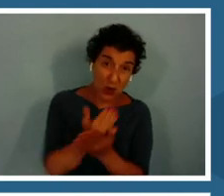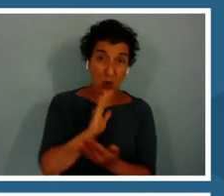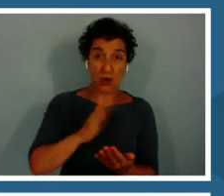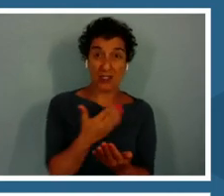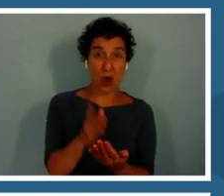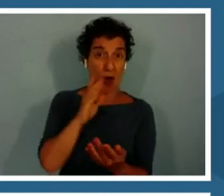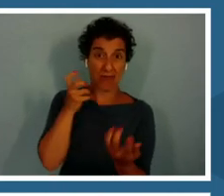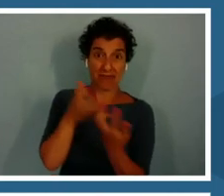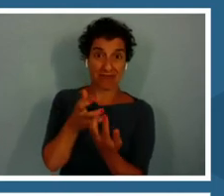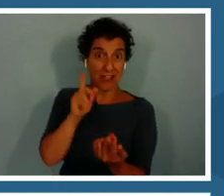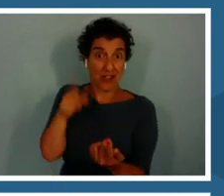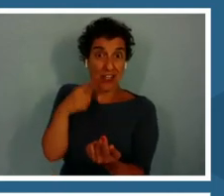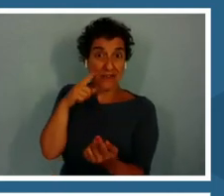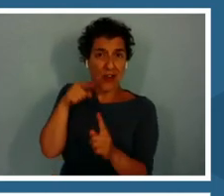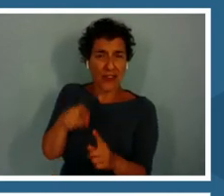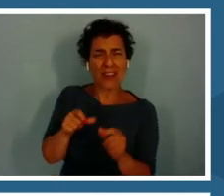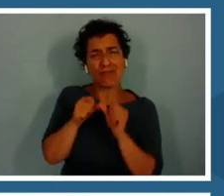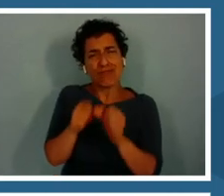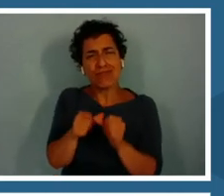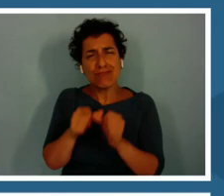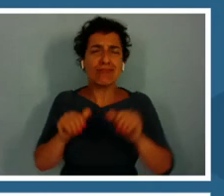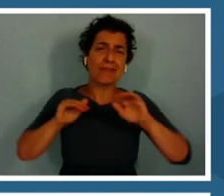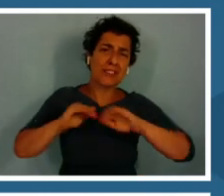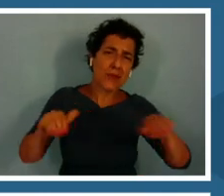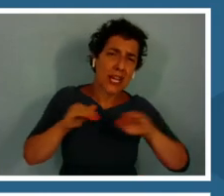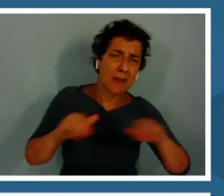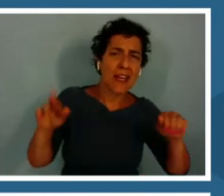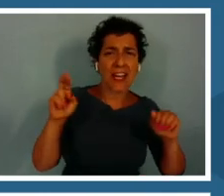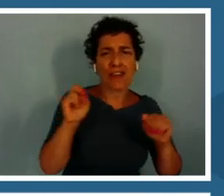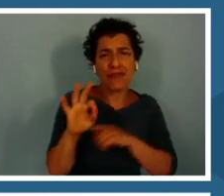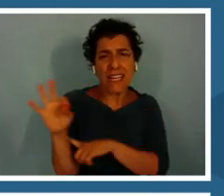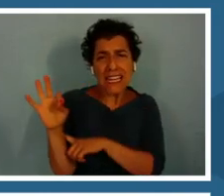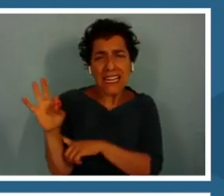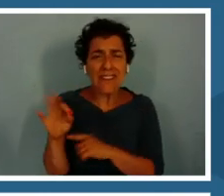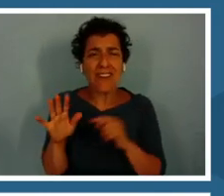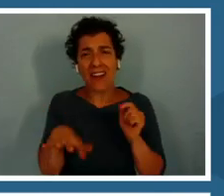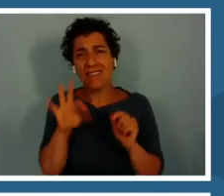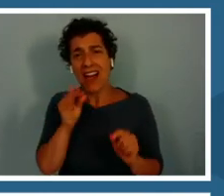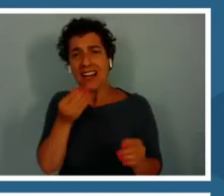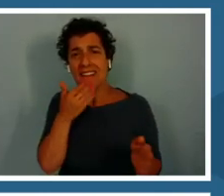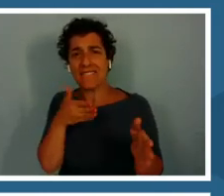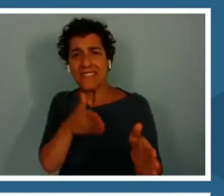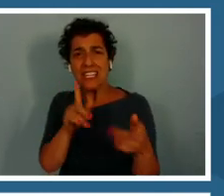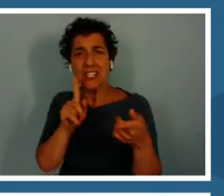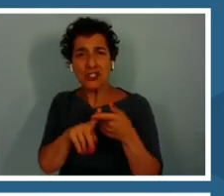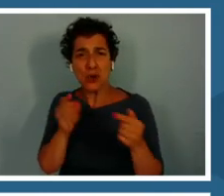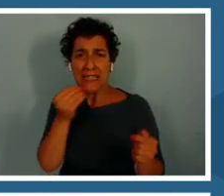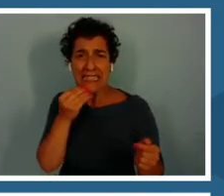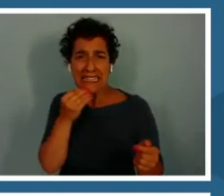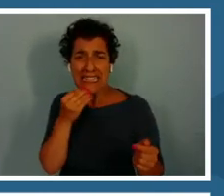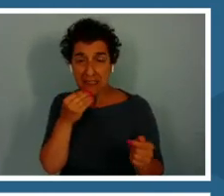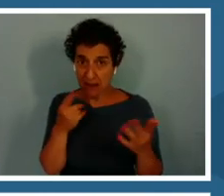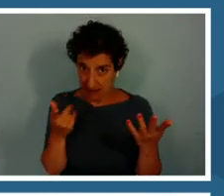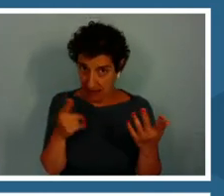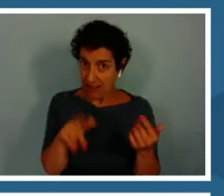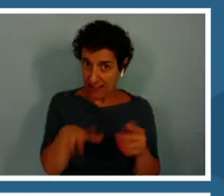Keep swimming through that reef. Find a fish to eat. It's on Spotify now. It's super popular.